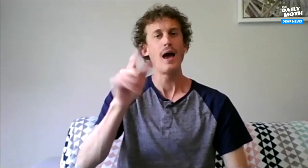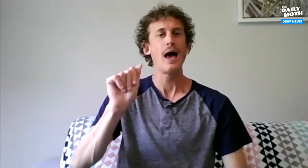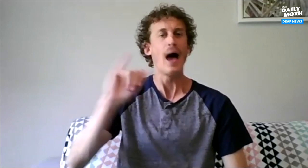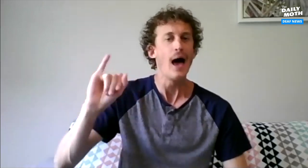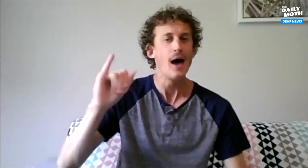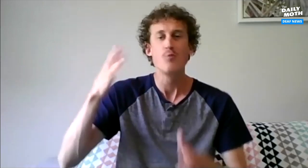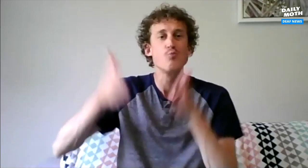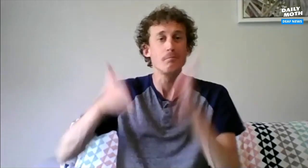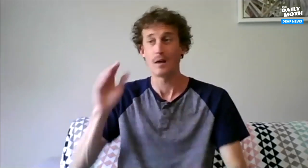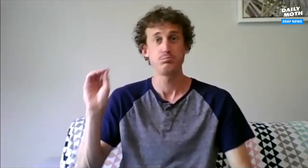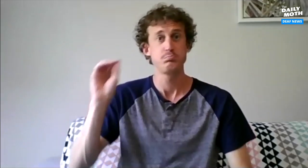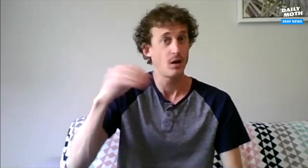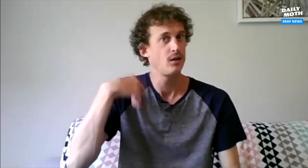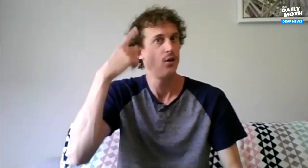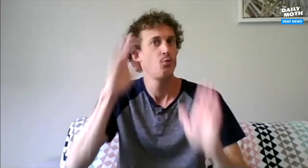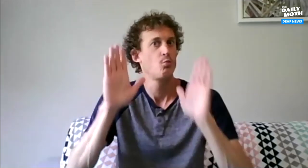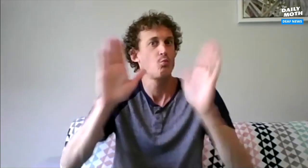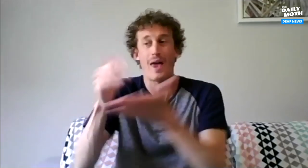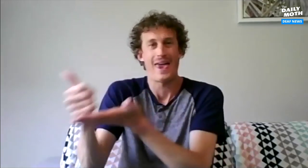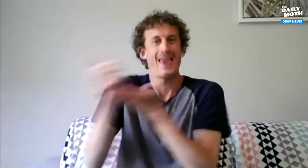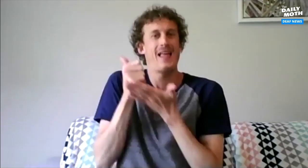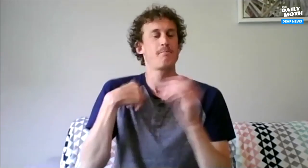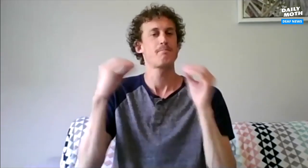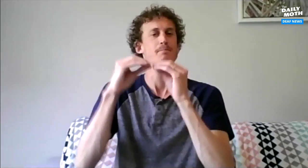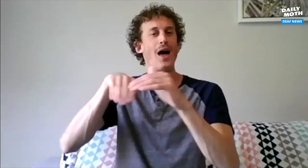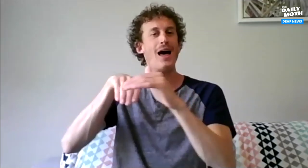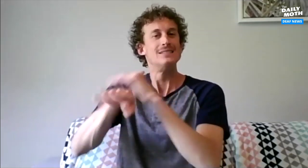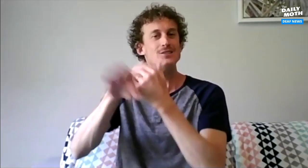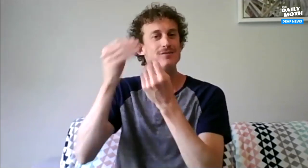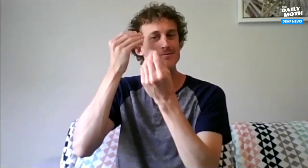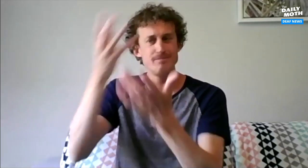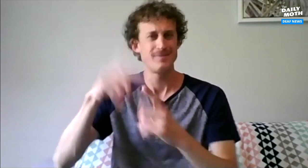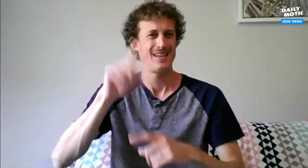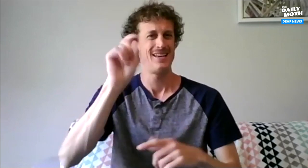That's why when artificial intelligence, a robot, are utilized, I think this would be great in terms of helping us get more access to information.